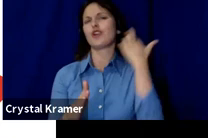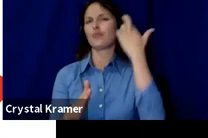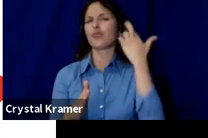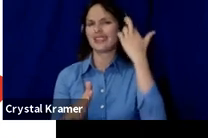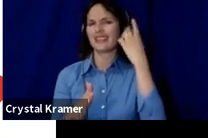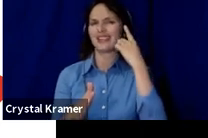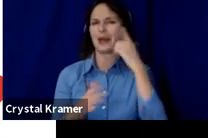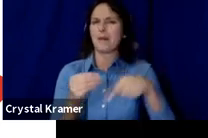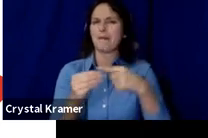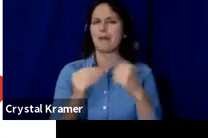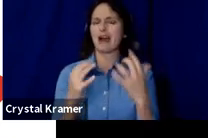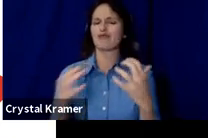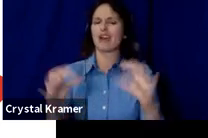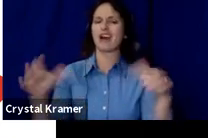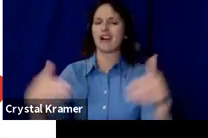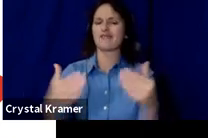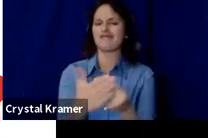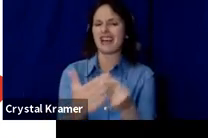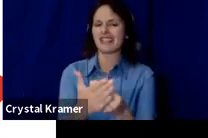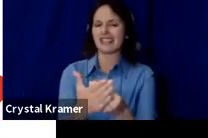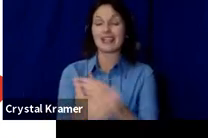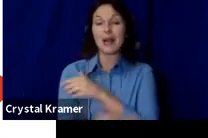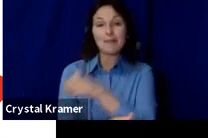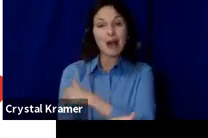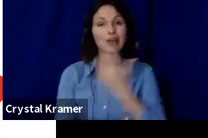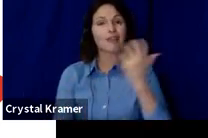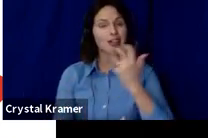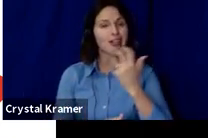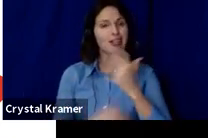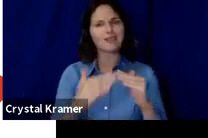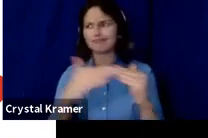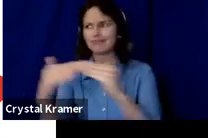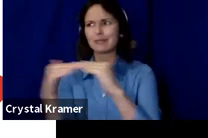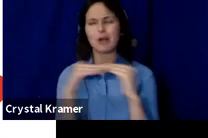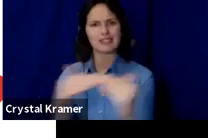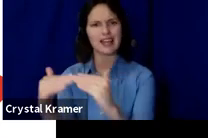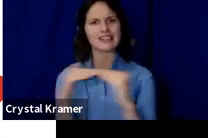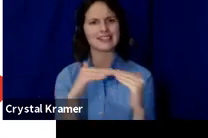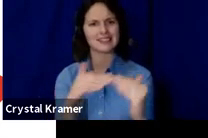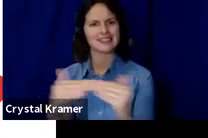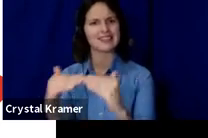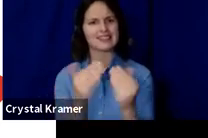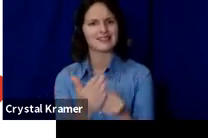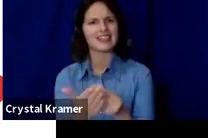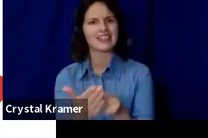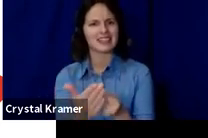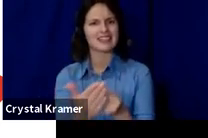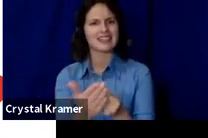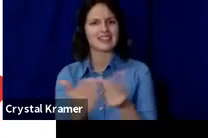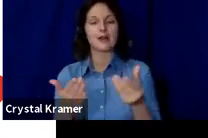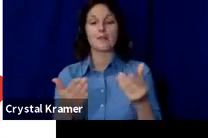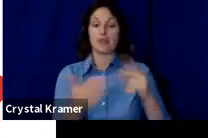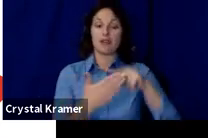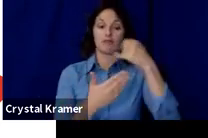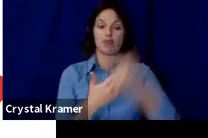Which is democratizes funding, by allowing projects to directly connect with the audiences